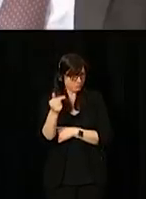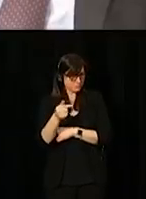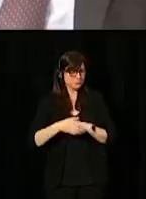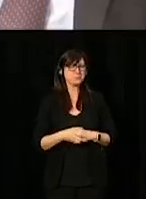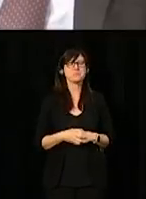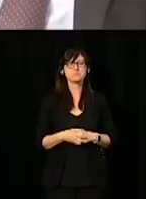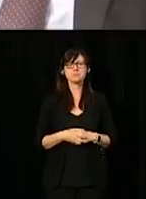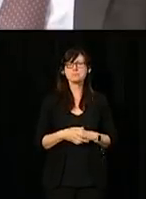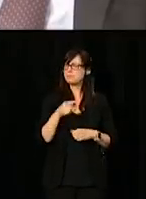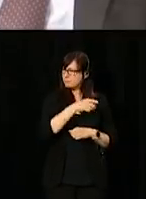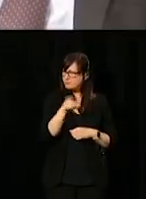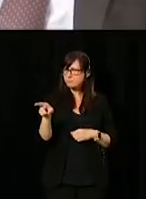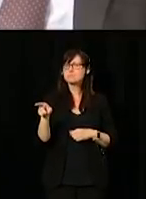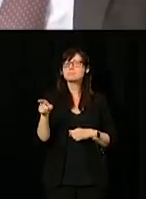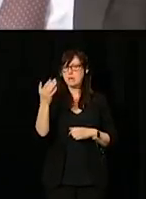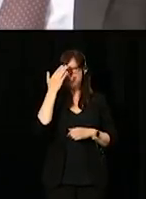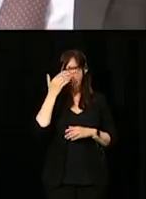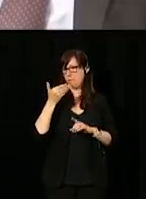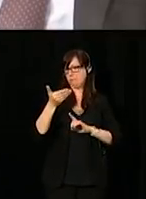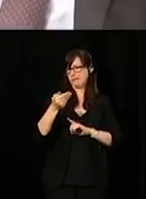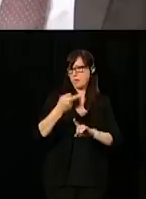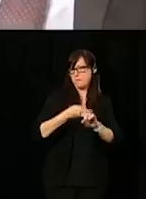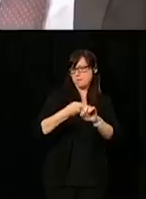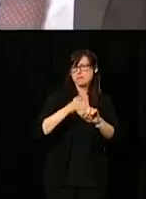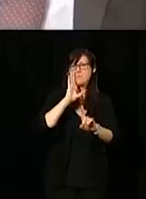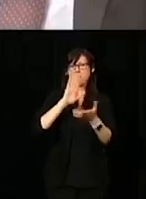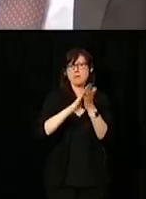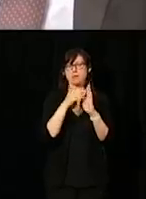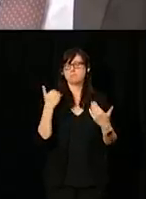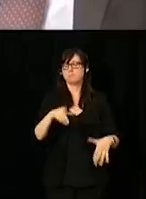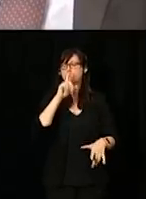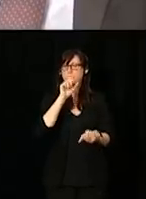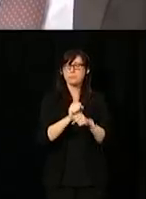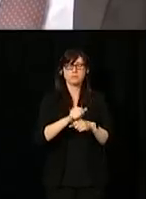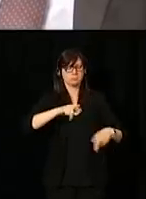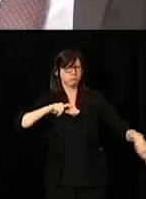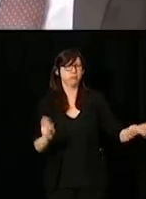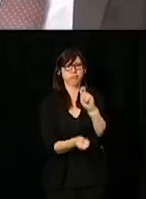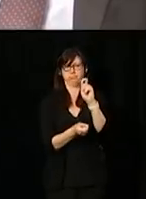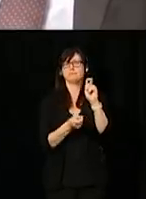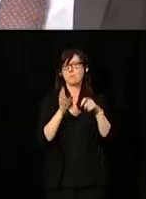...Of all of you, the coming months have the potential to be truly transformative.